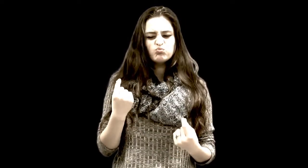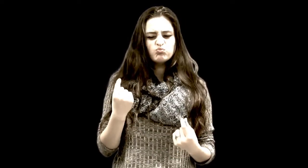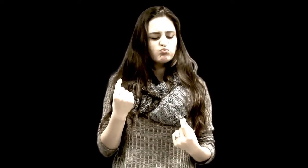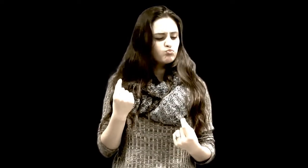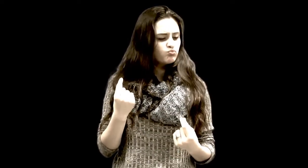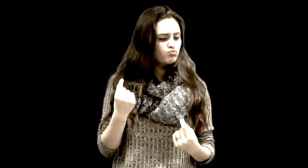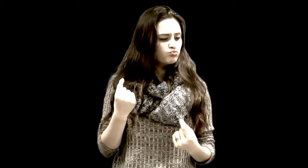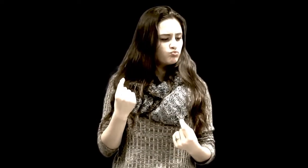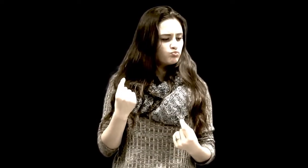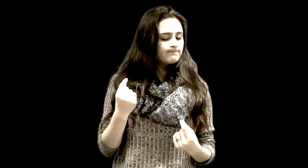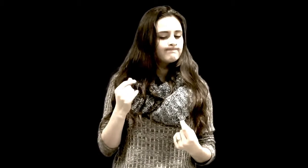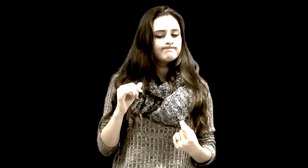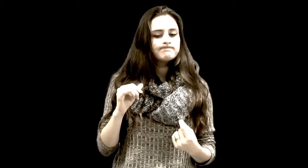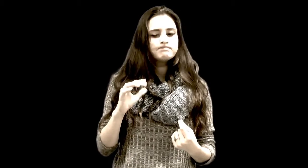What does he do?